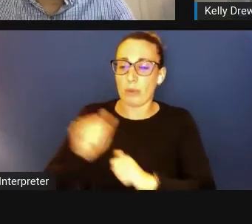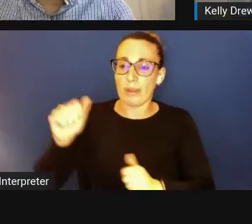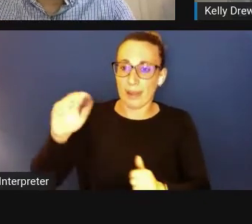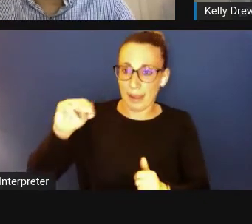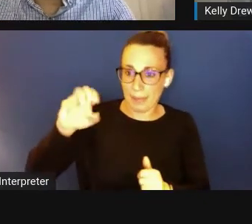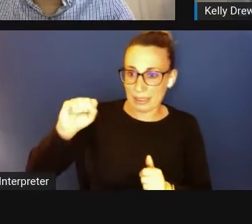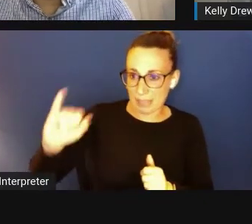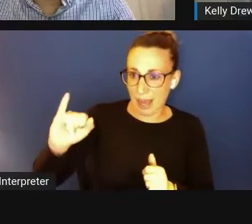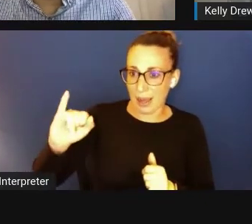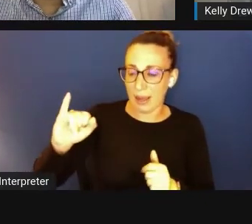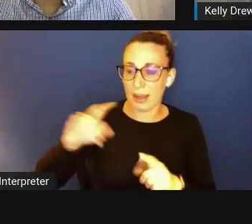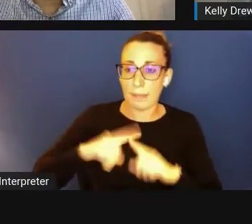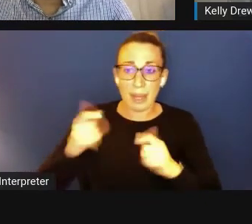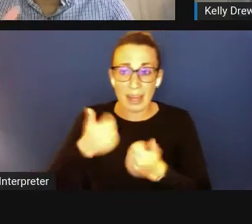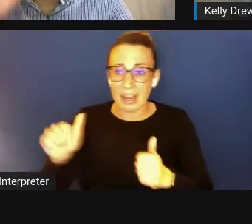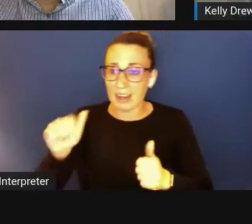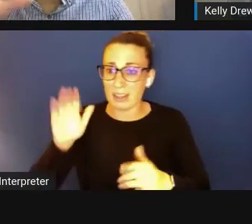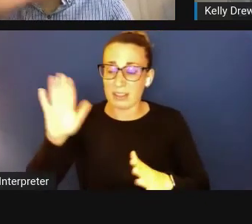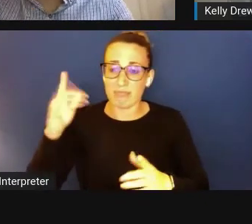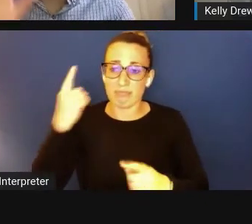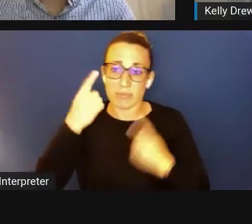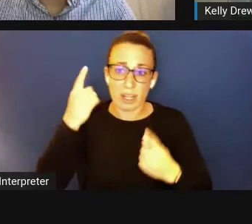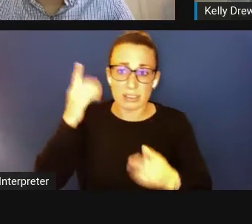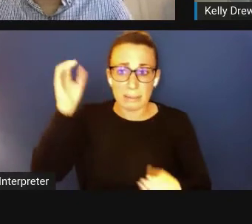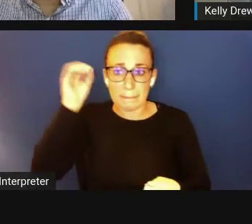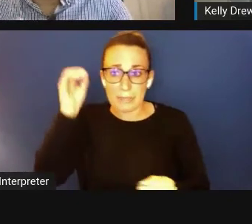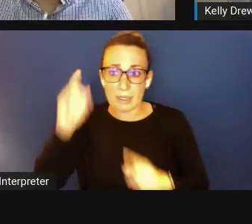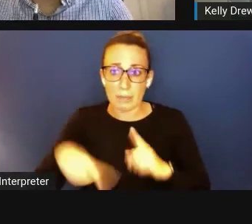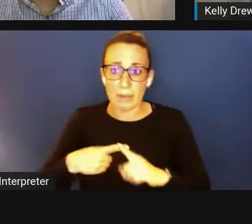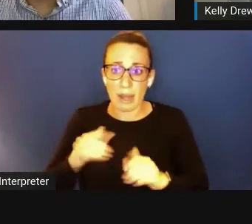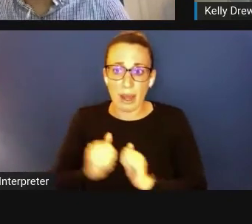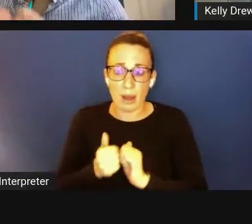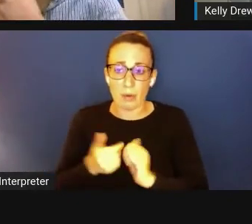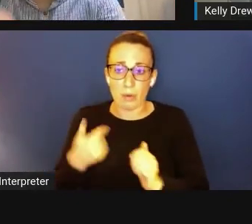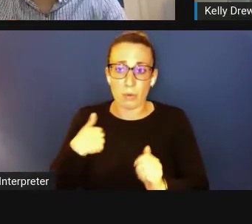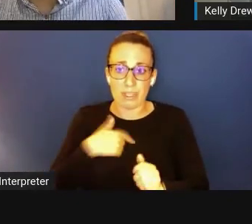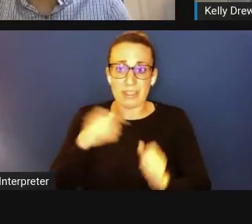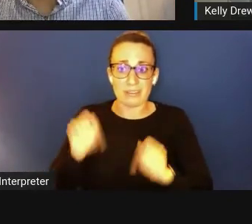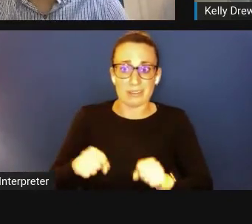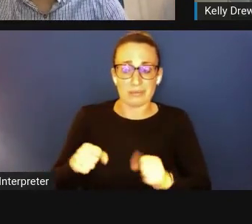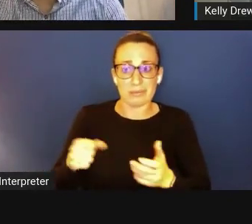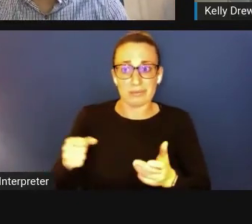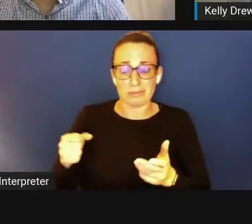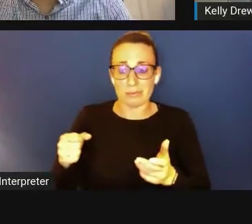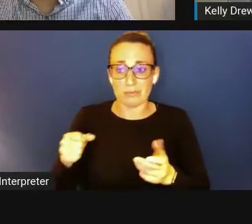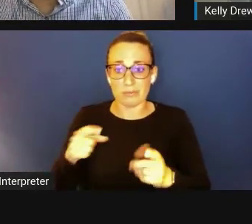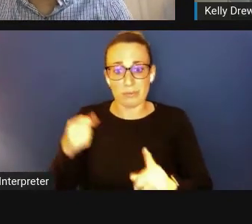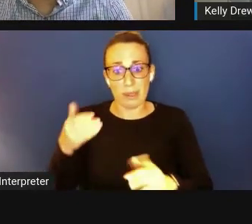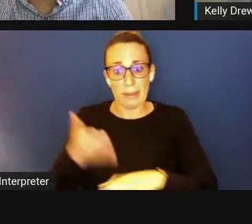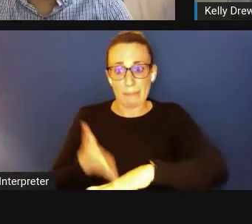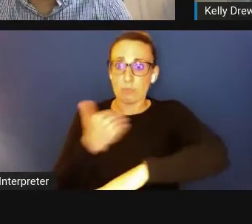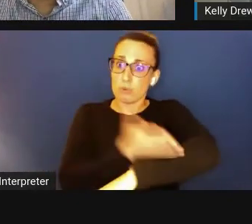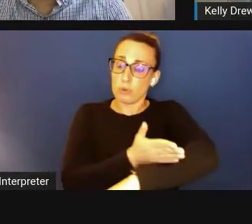but any other thoughts on like how, you know, how, in fact, it can really improve the idea of diversity here?